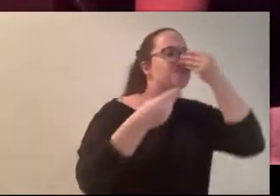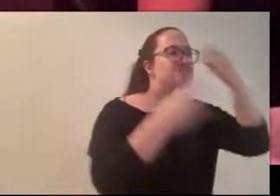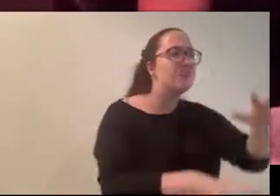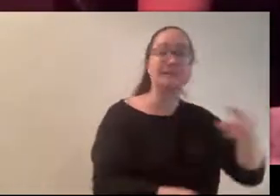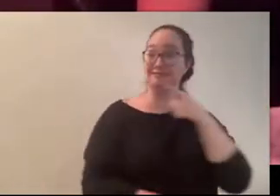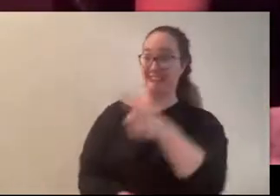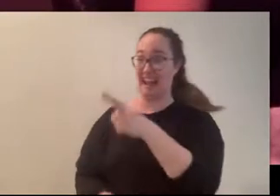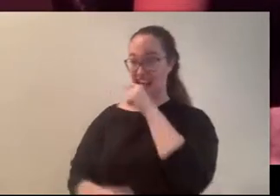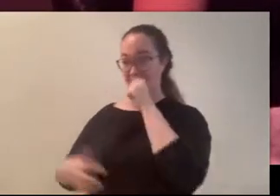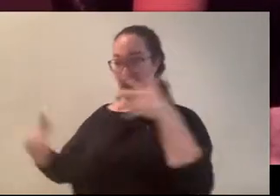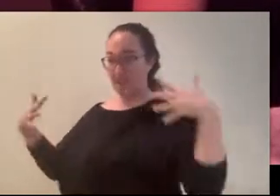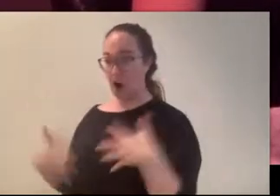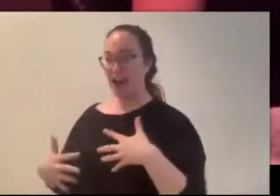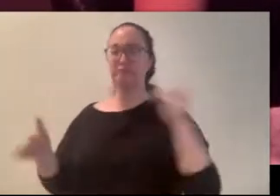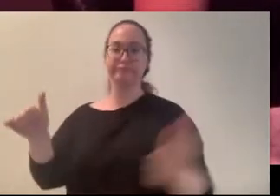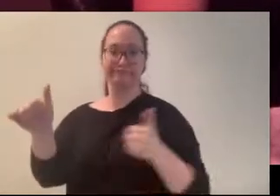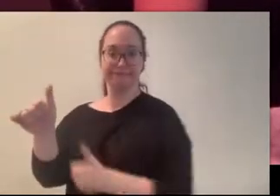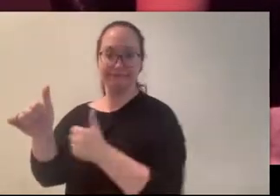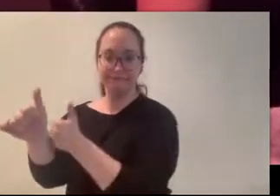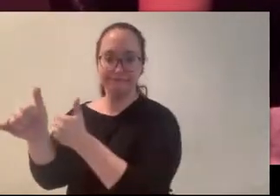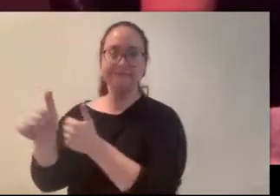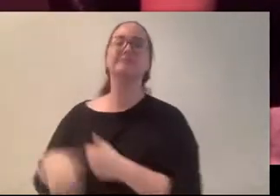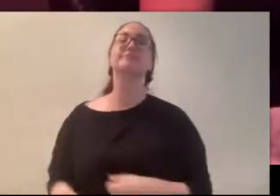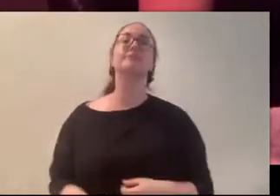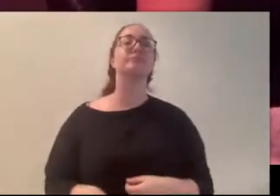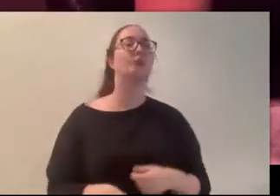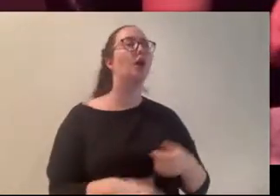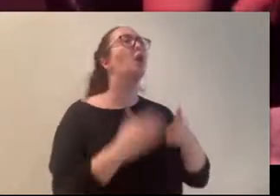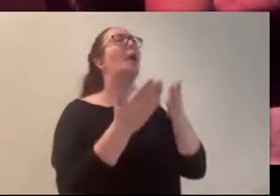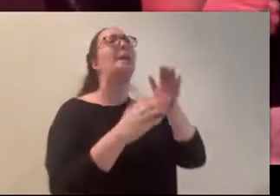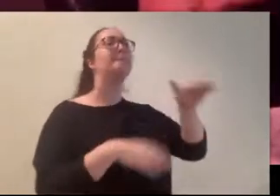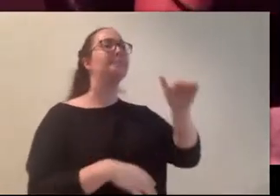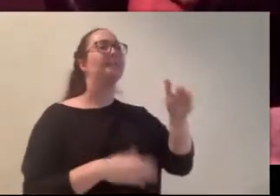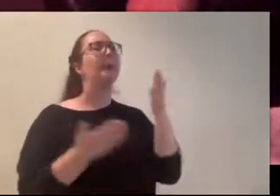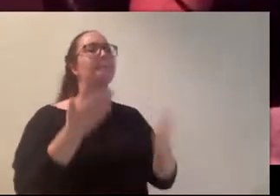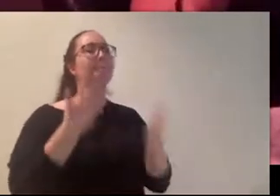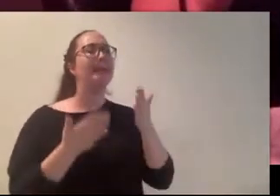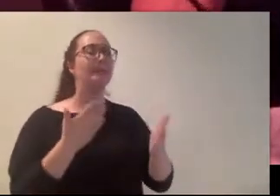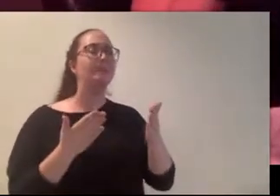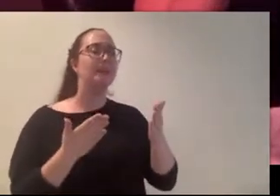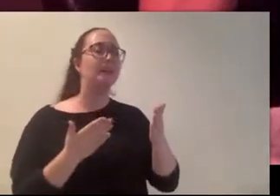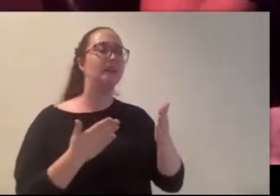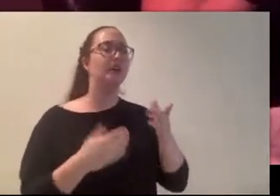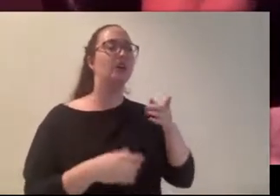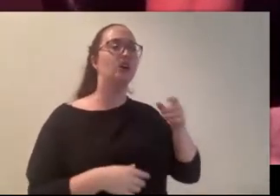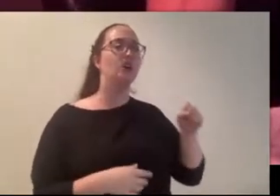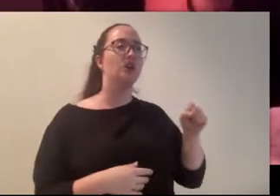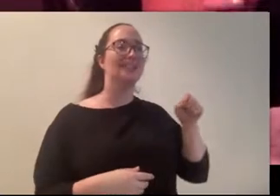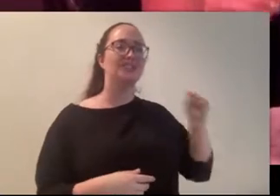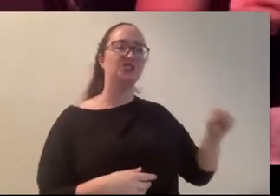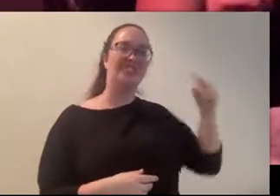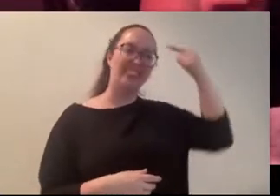or (Carly) Well maybe she doesn't think.. Maybe she thinks that they don't know what to say to get